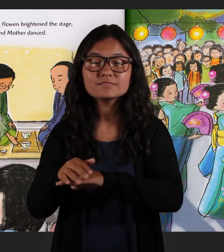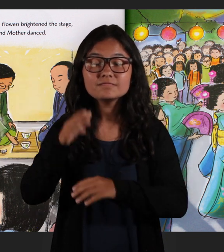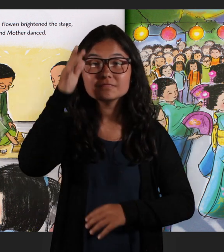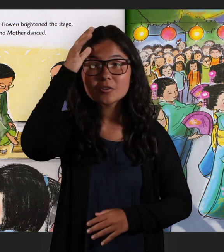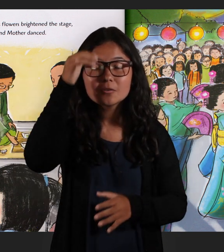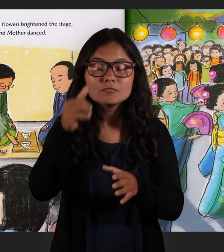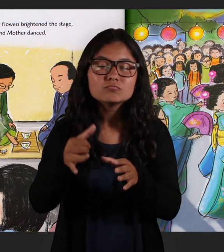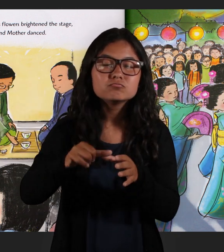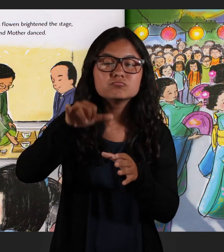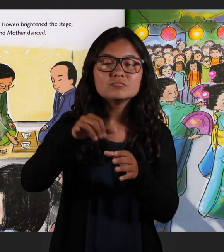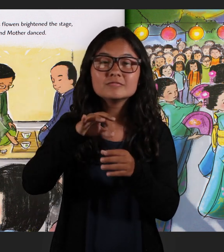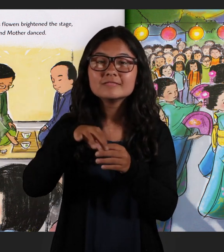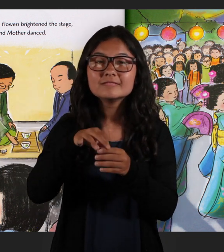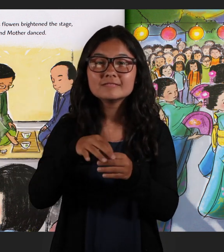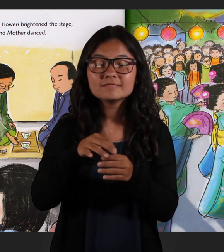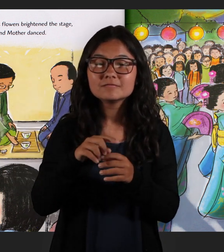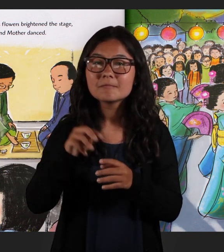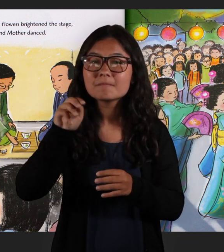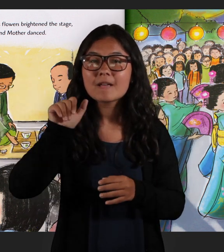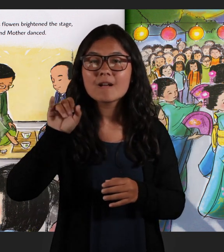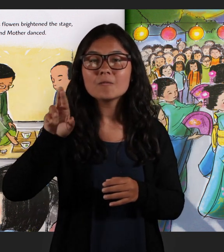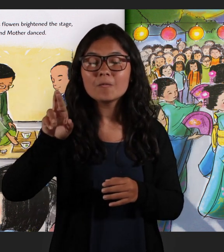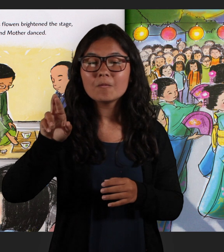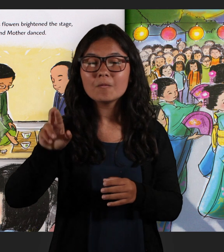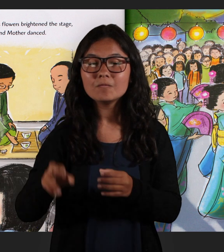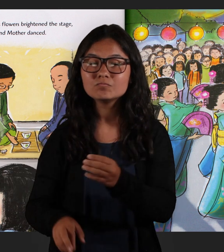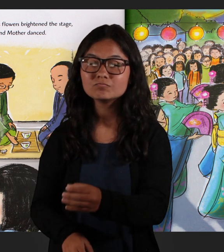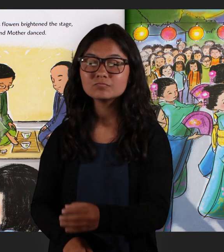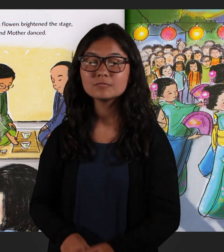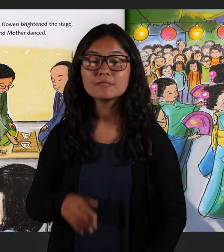Father served tea to the mayor,